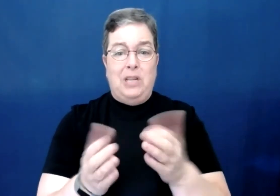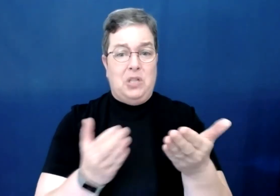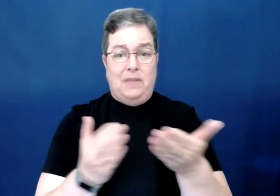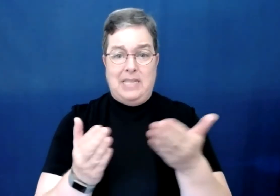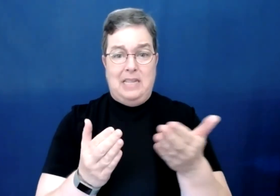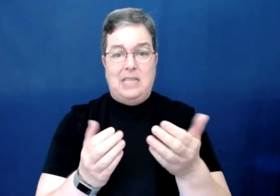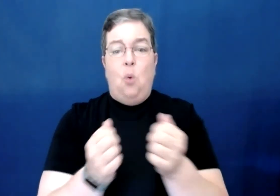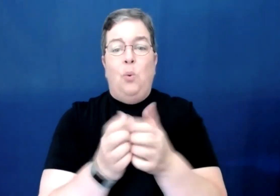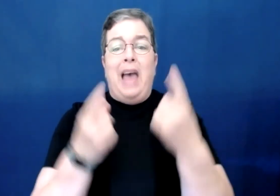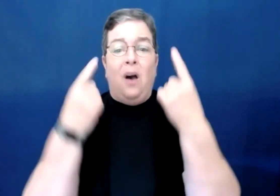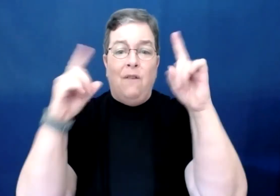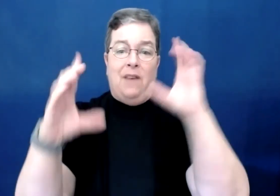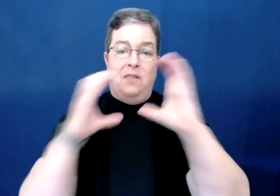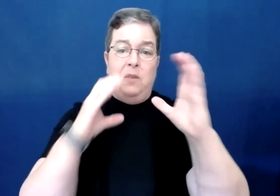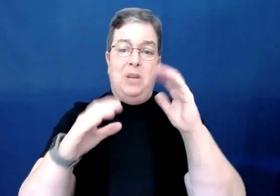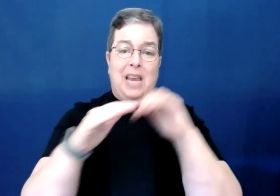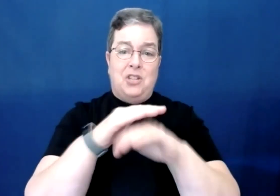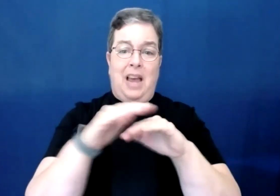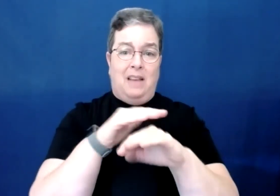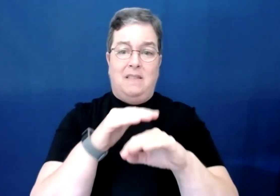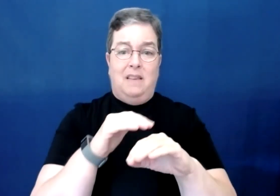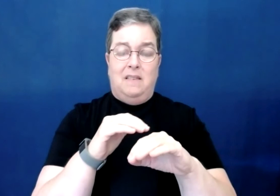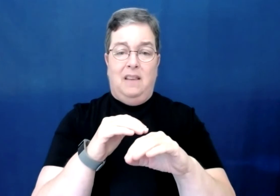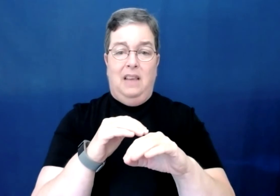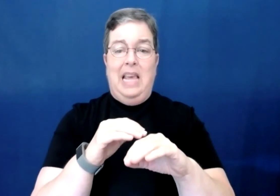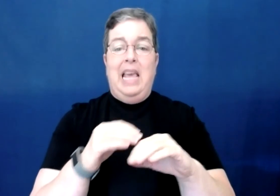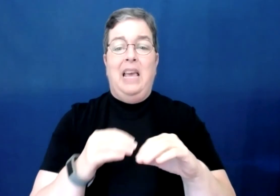services, without effective communication access,